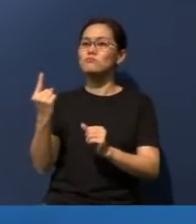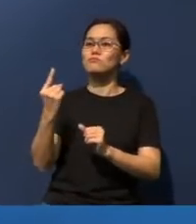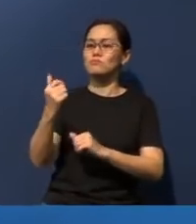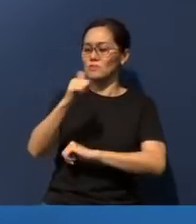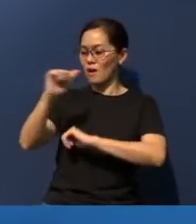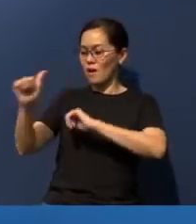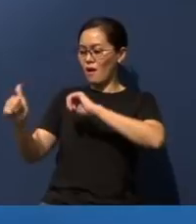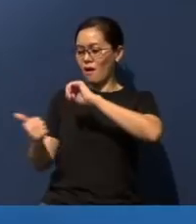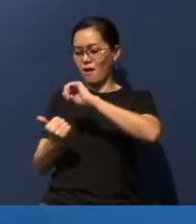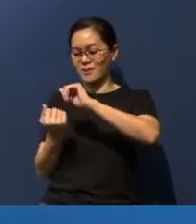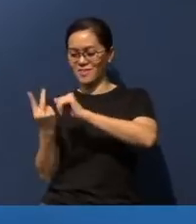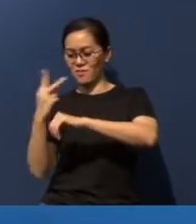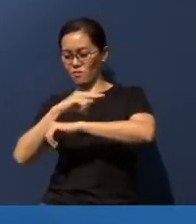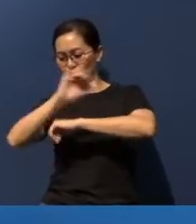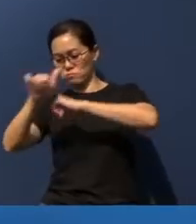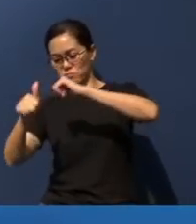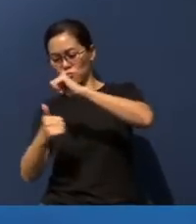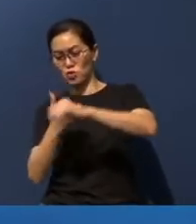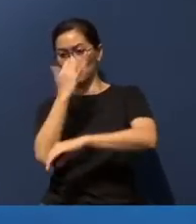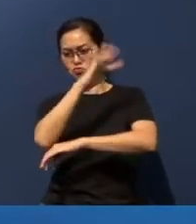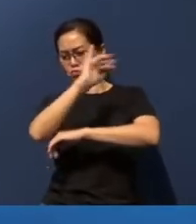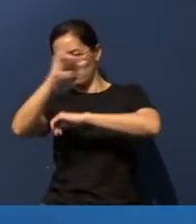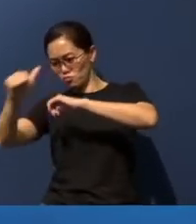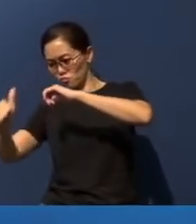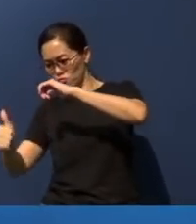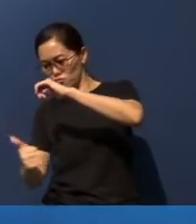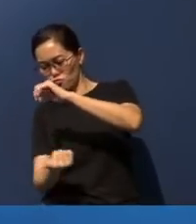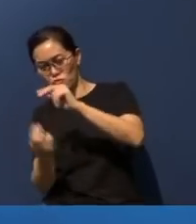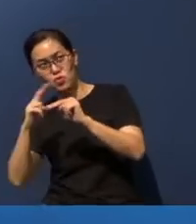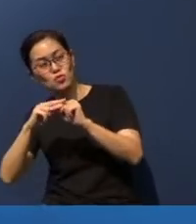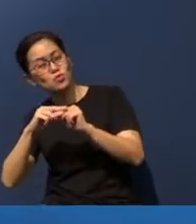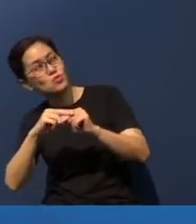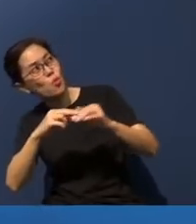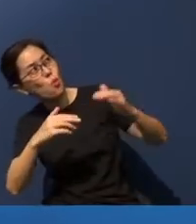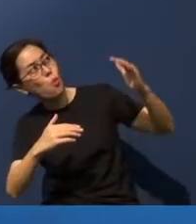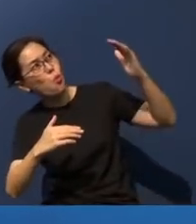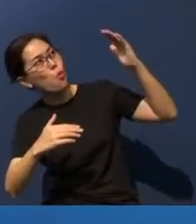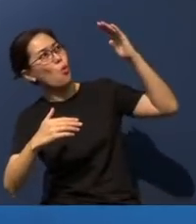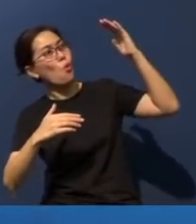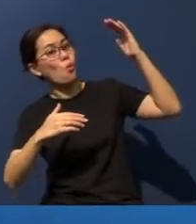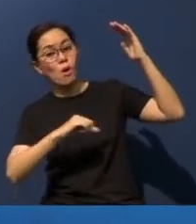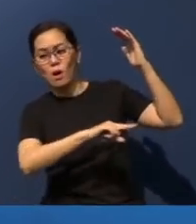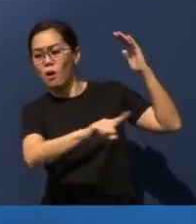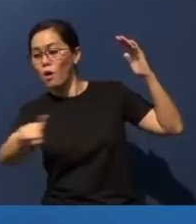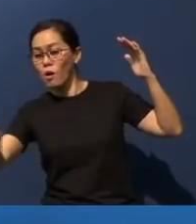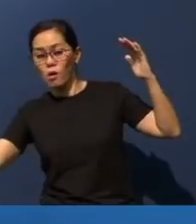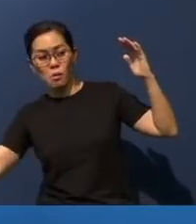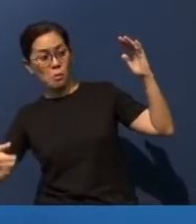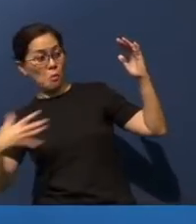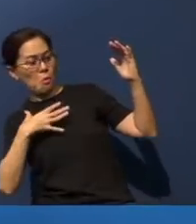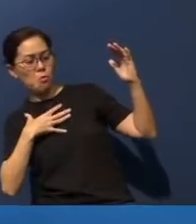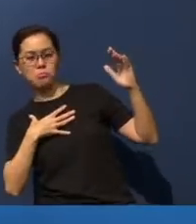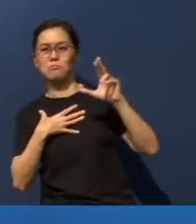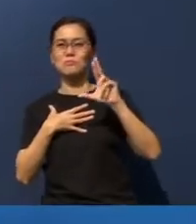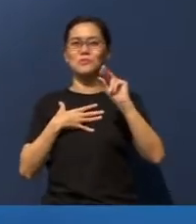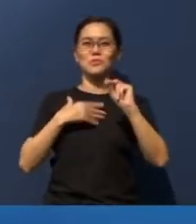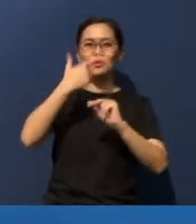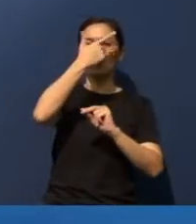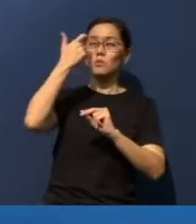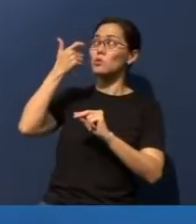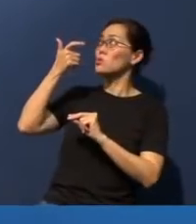vine and under their own fig tree, and no one will make them afraid, for the Lord Almighty has spoken.